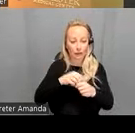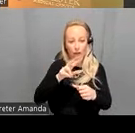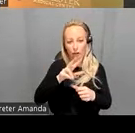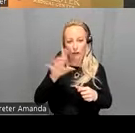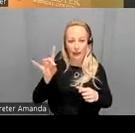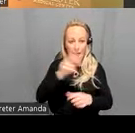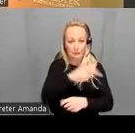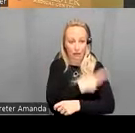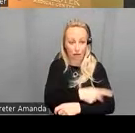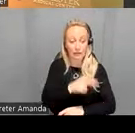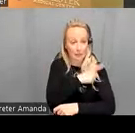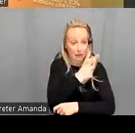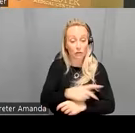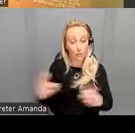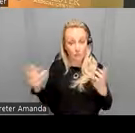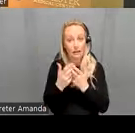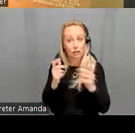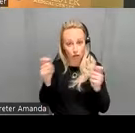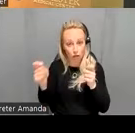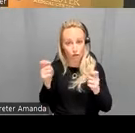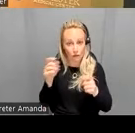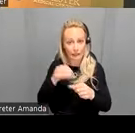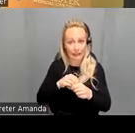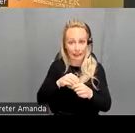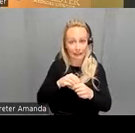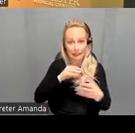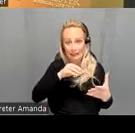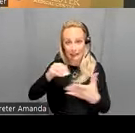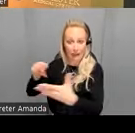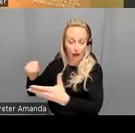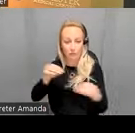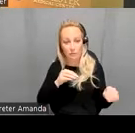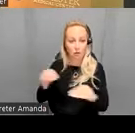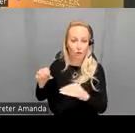that the patients were matched to controls on in scanner Motion in the sample and you can see you